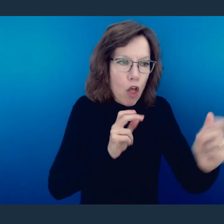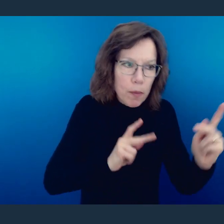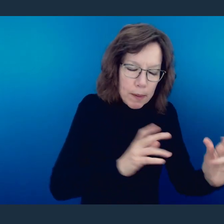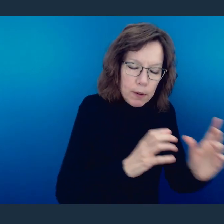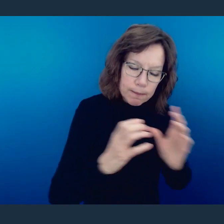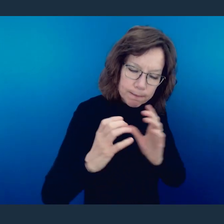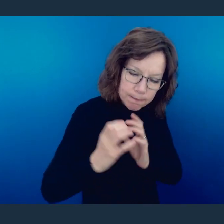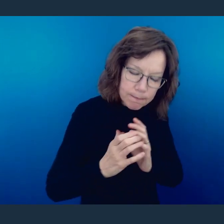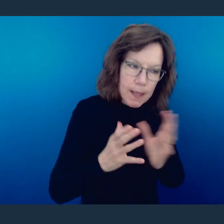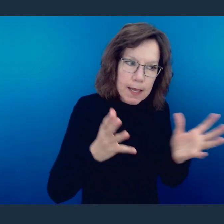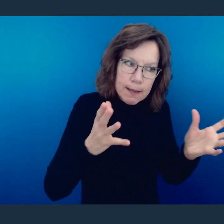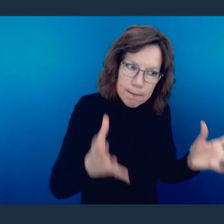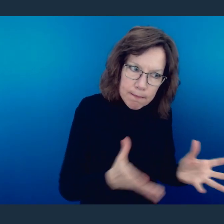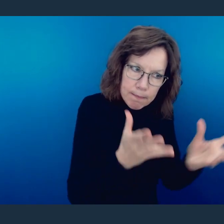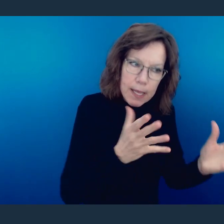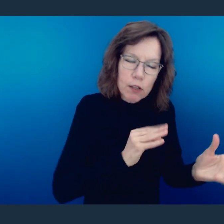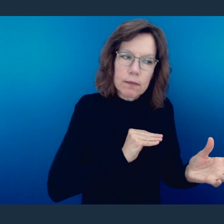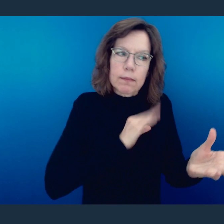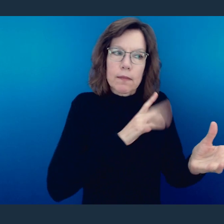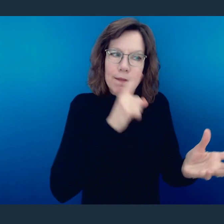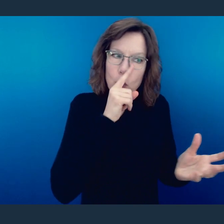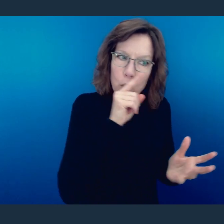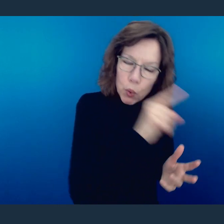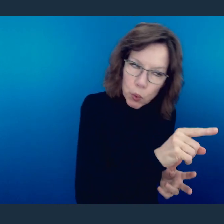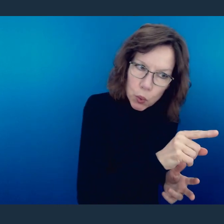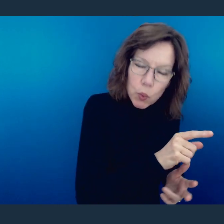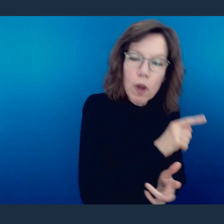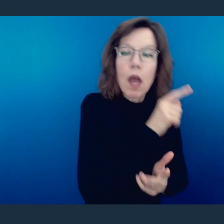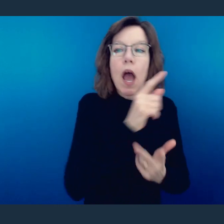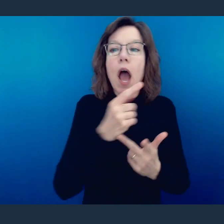to build one another. And after we learn to bear with one another and build one another,